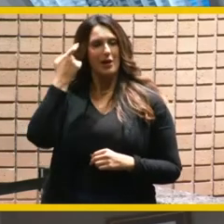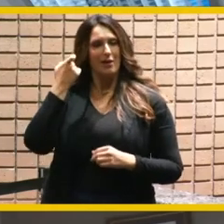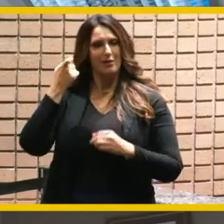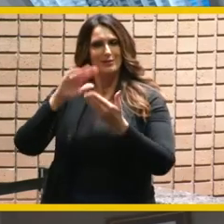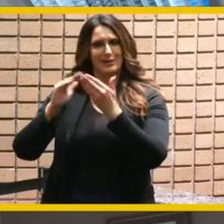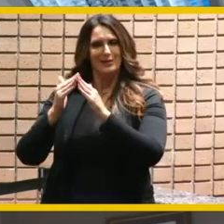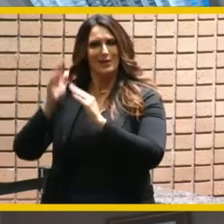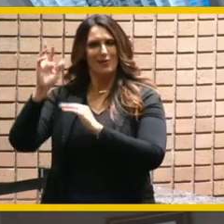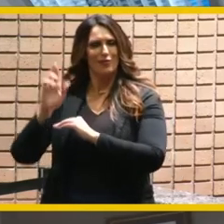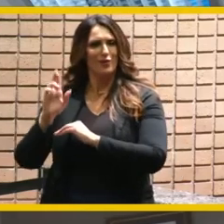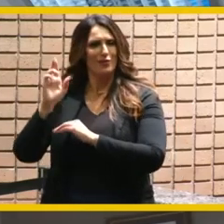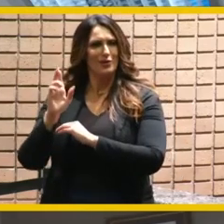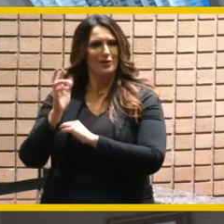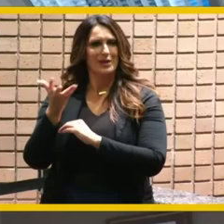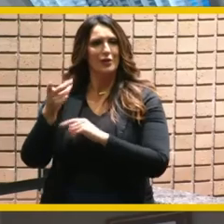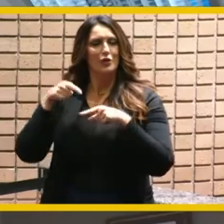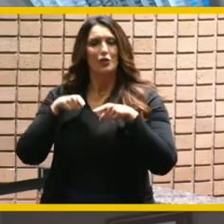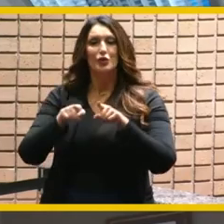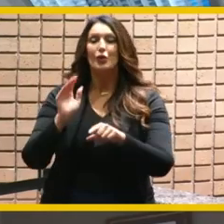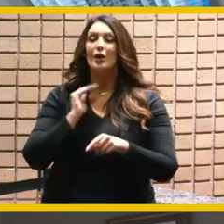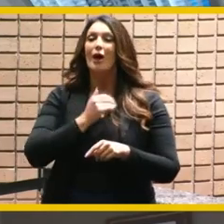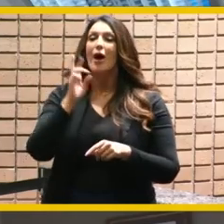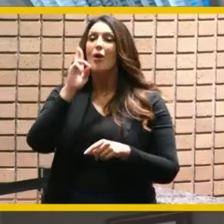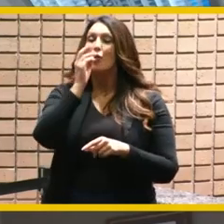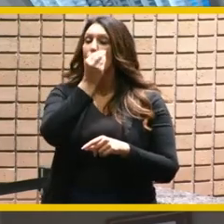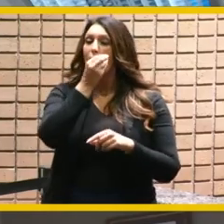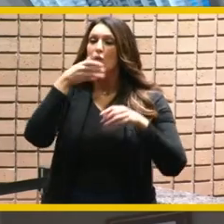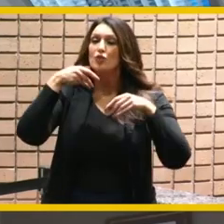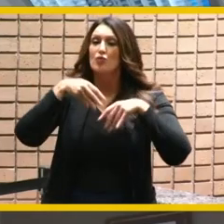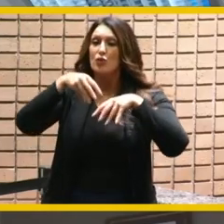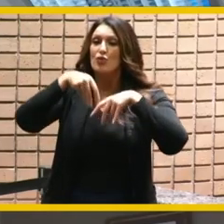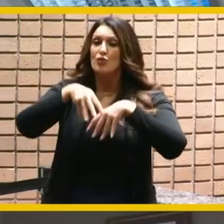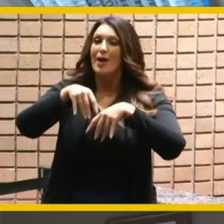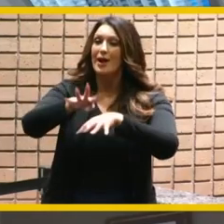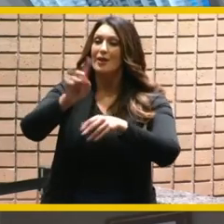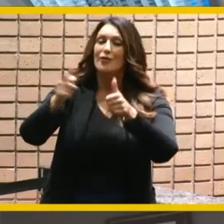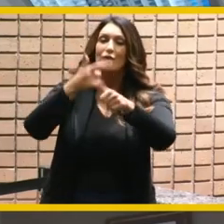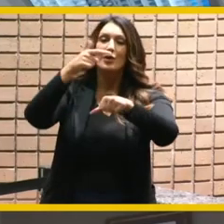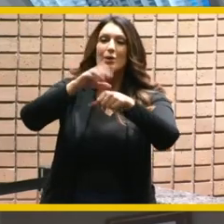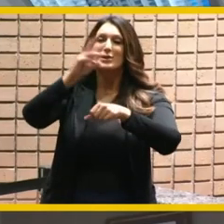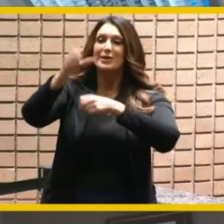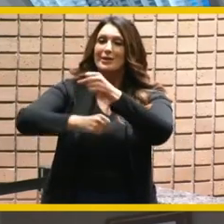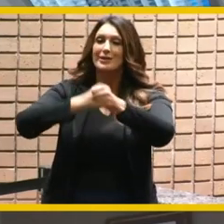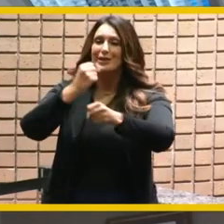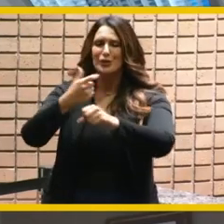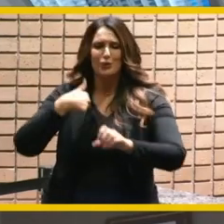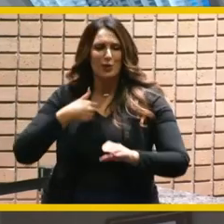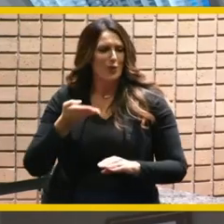the tournament of roses parade for the first time in 60 years it was a great way to honor dwayne and